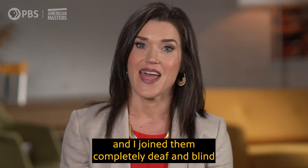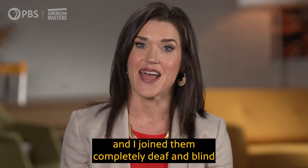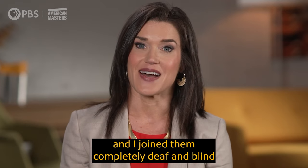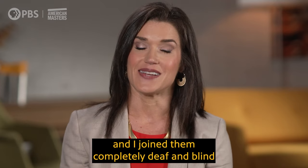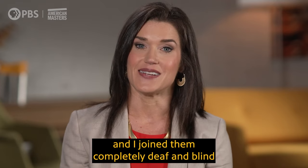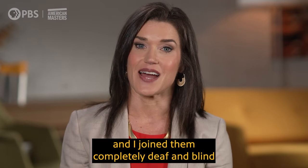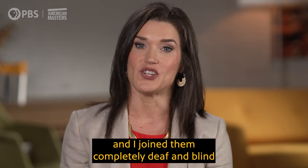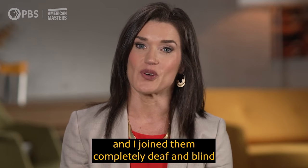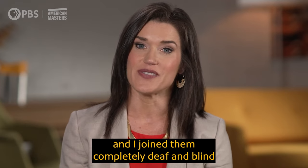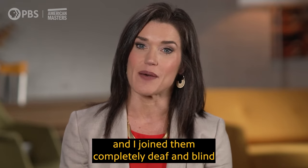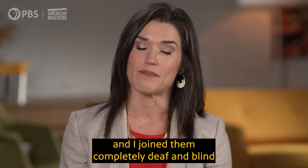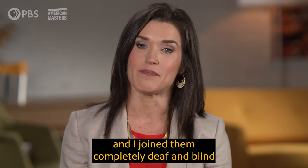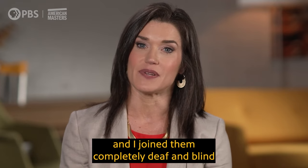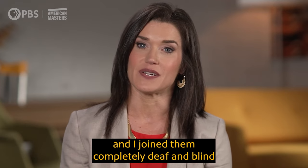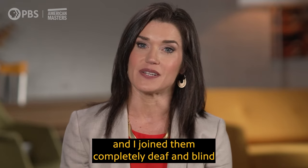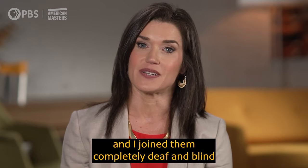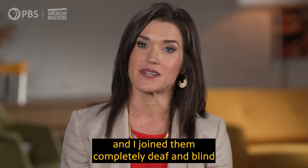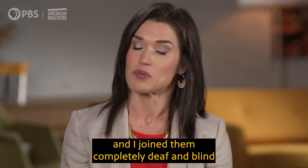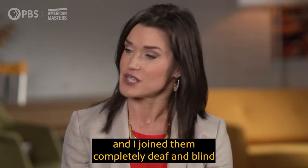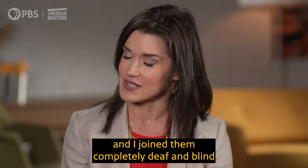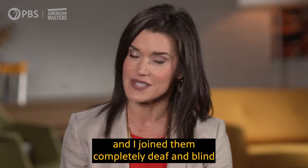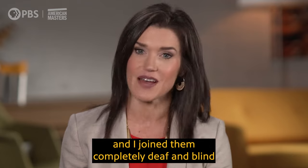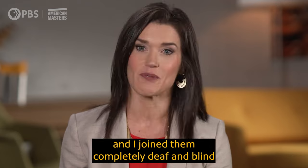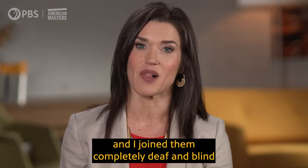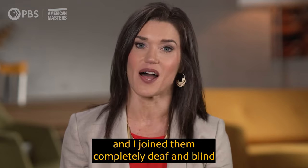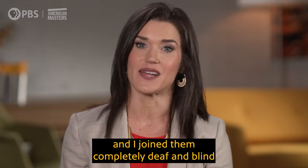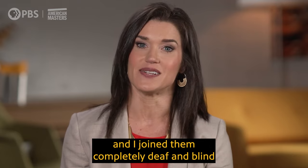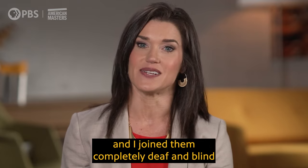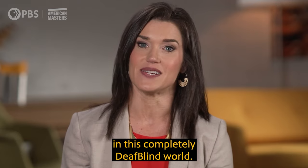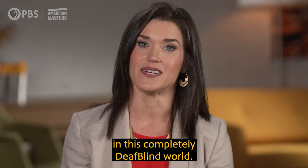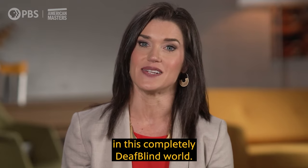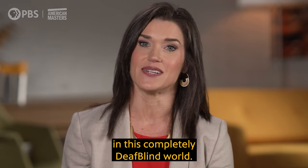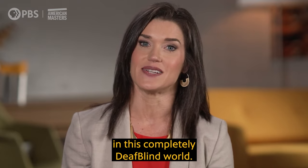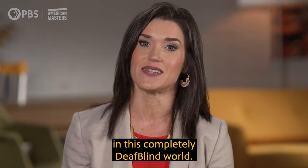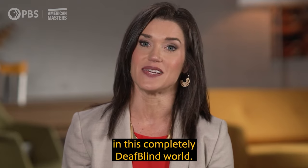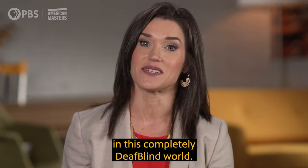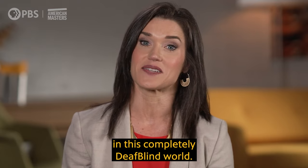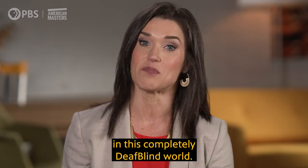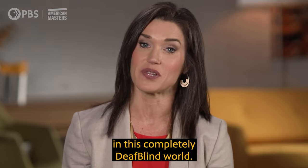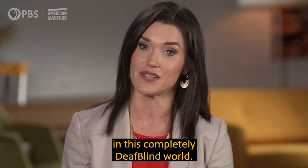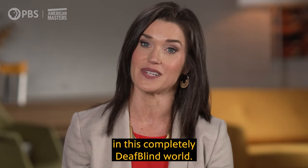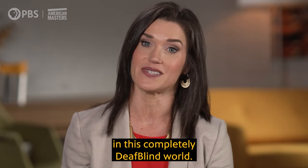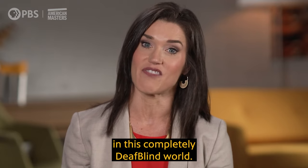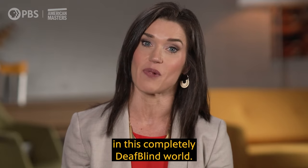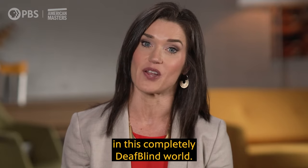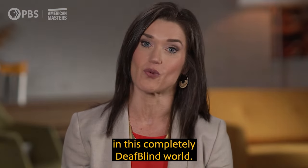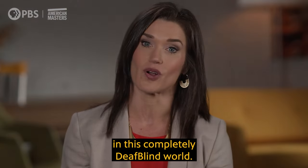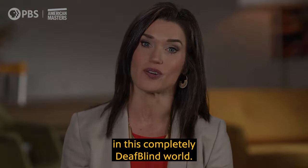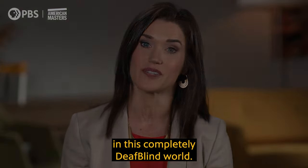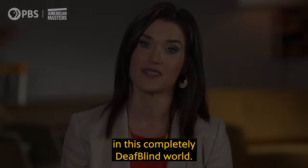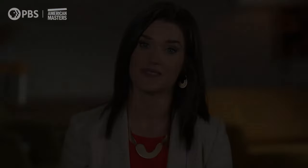and I joined them completely deaf and blind in this completely DeafBlind world.